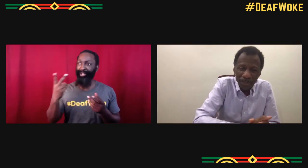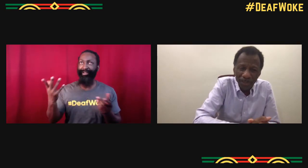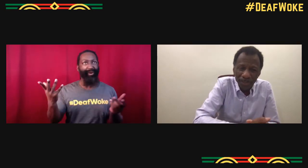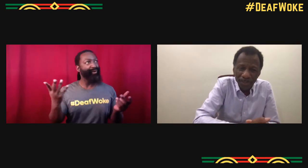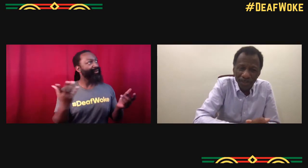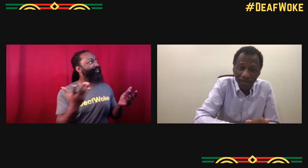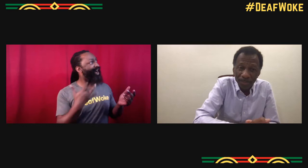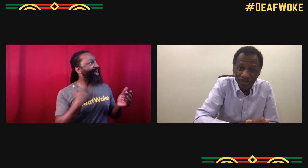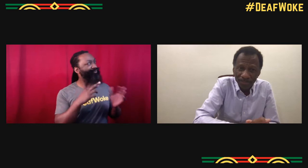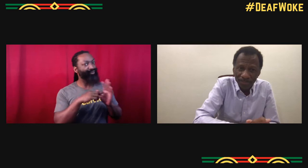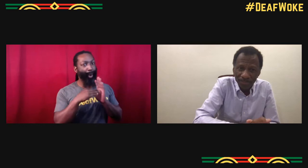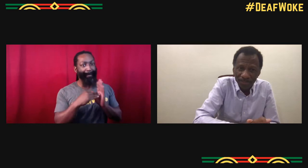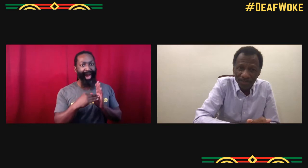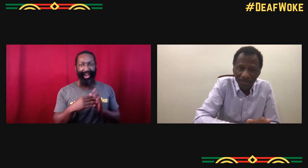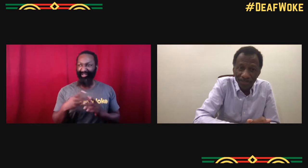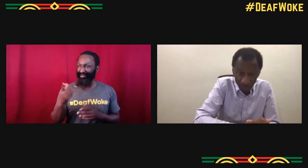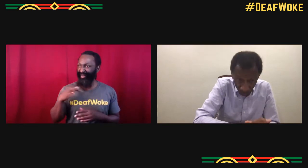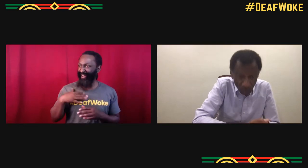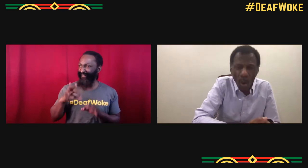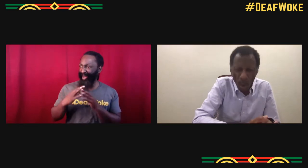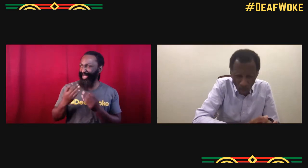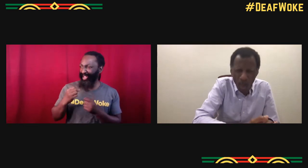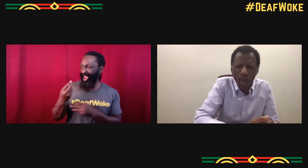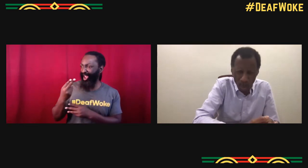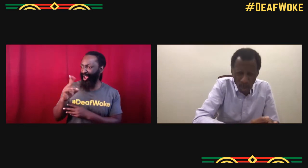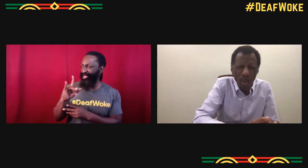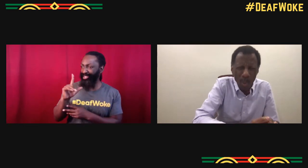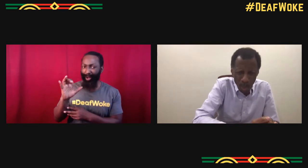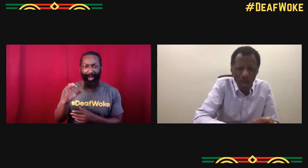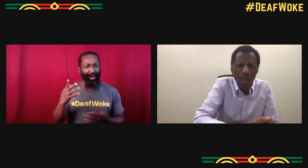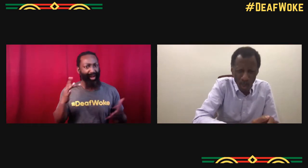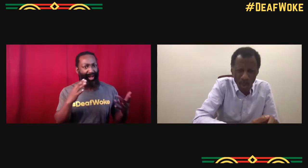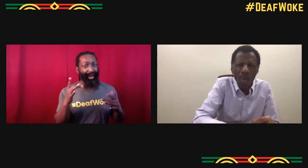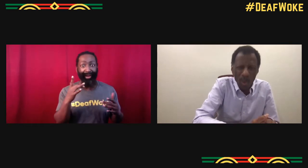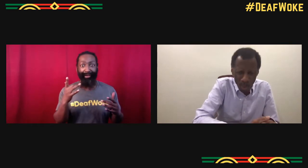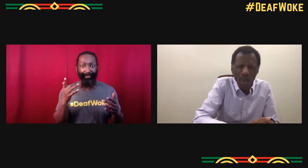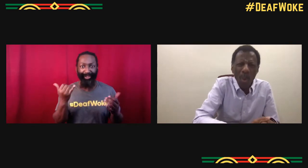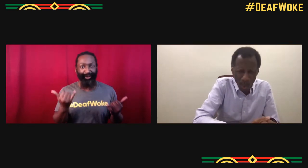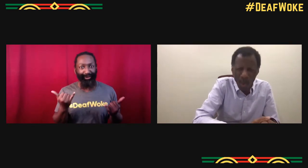Right and because you were born into a deaf family, like you have had those role models